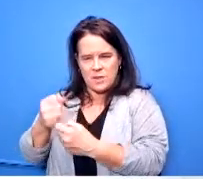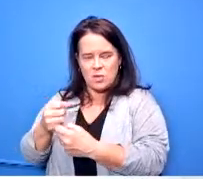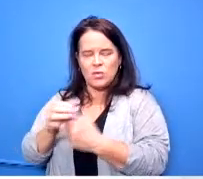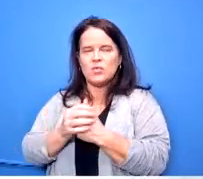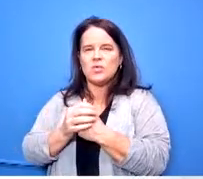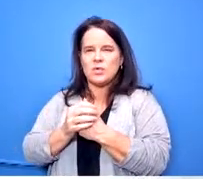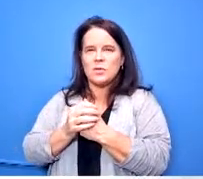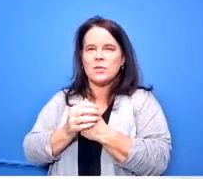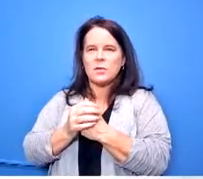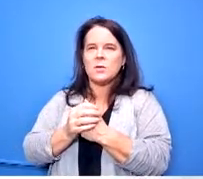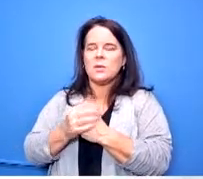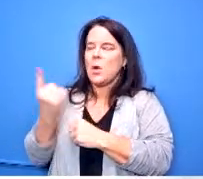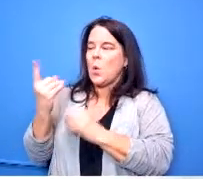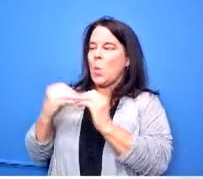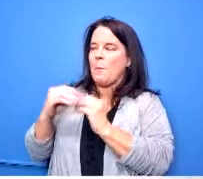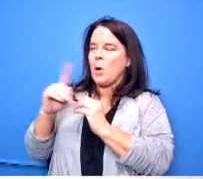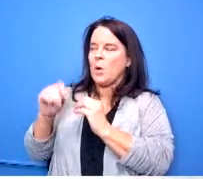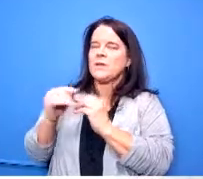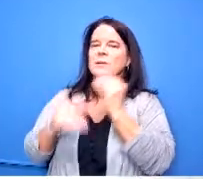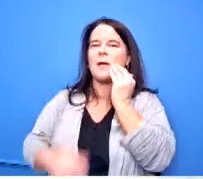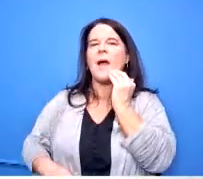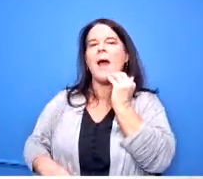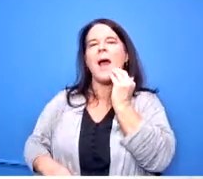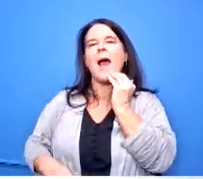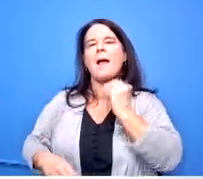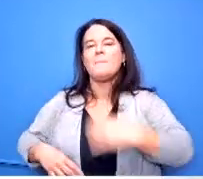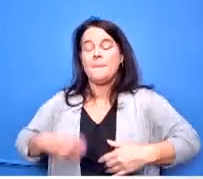okay and i have one more question then i'm gonna pass it on man something else